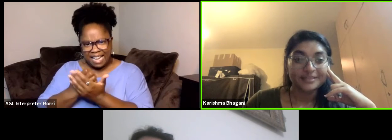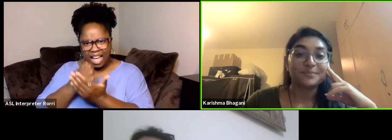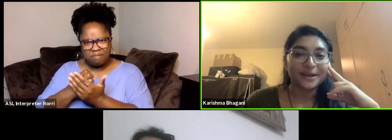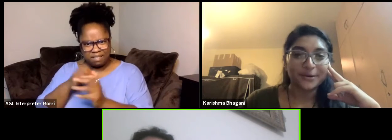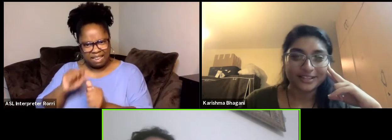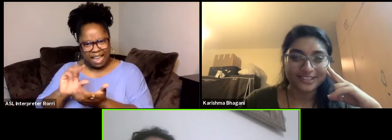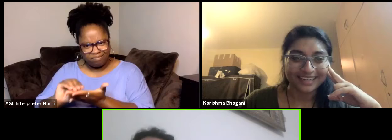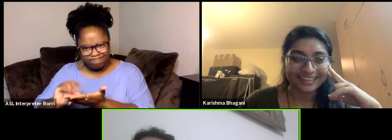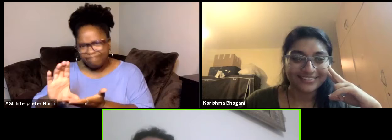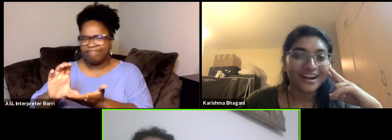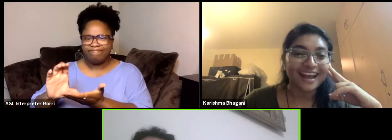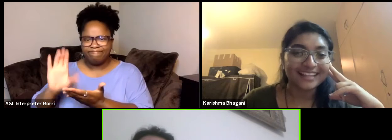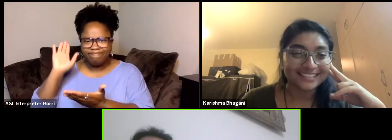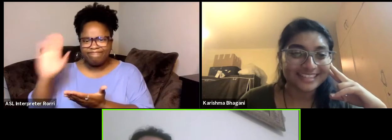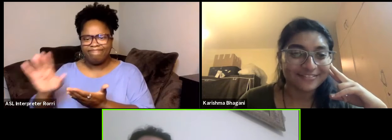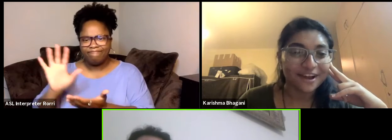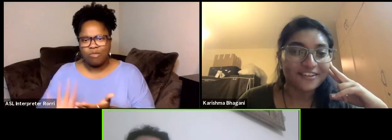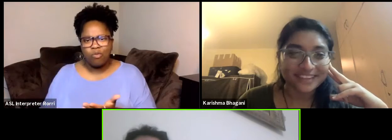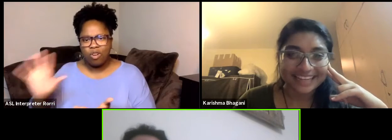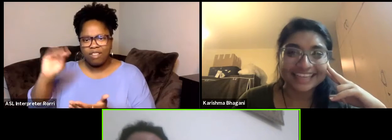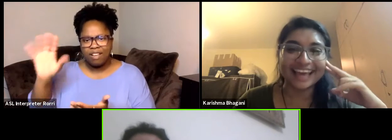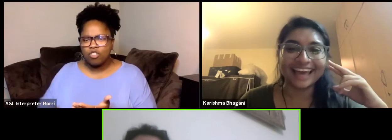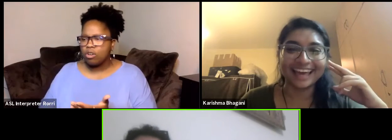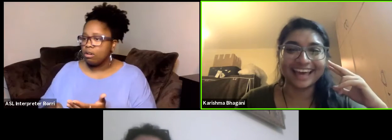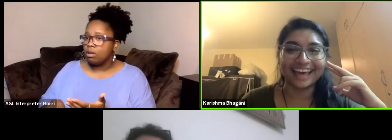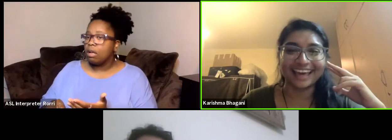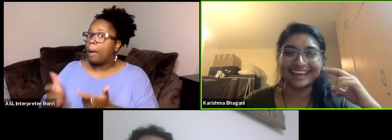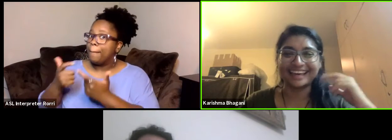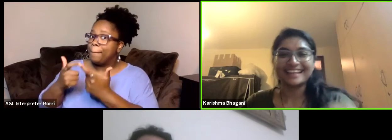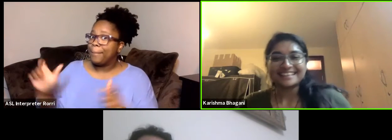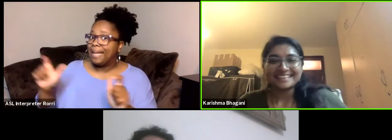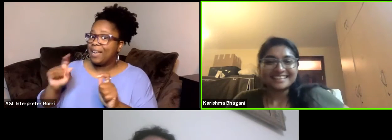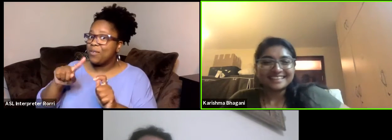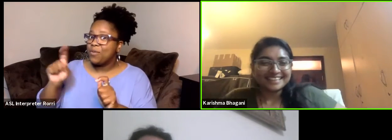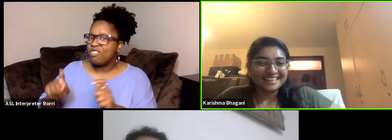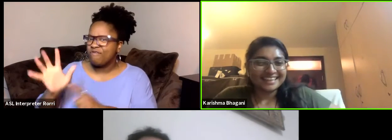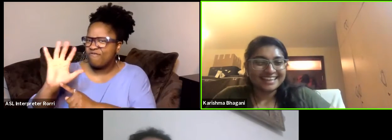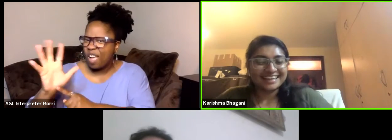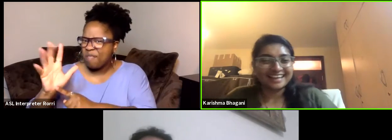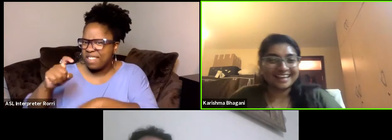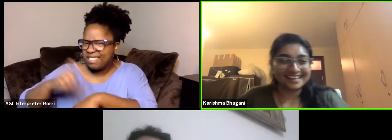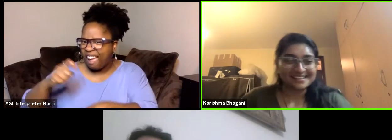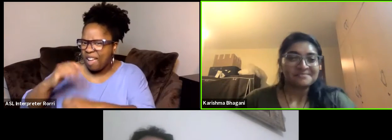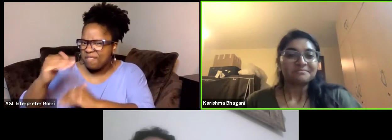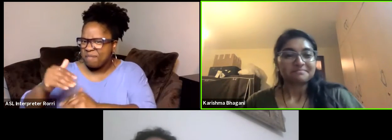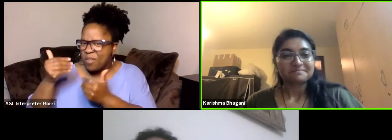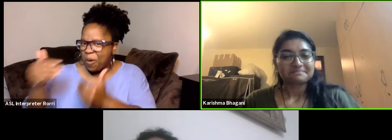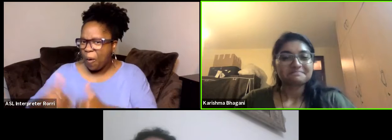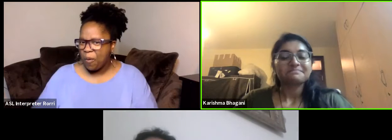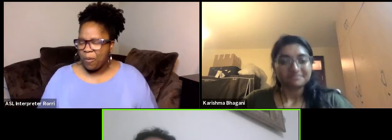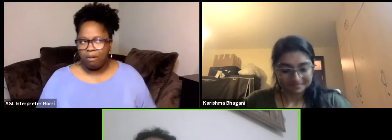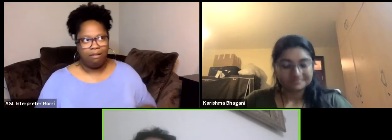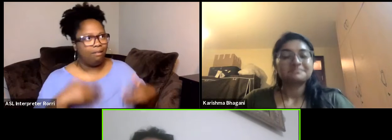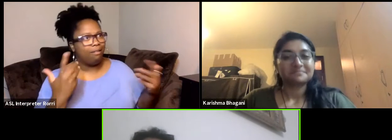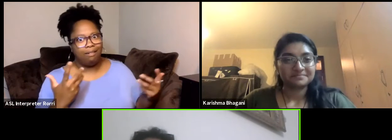Its a big question trying to answer it in five minutes. Many, like get rid of the visa things